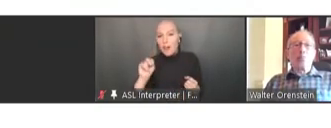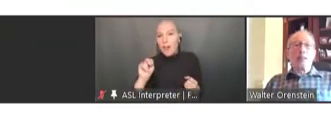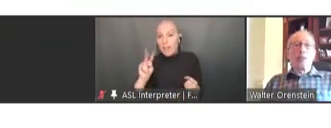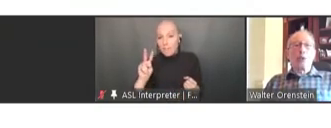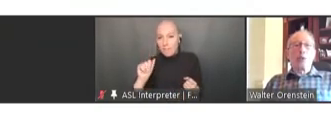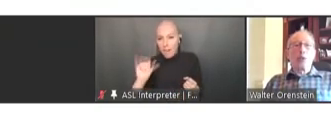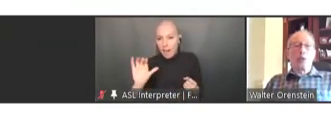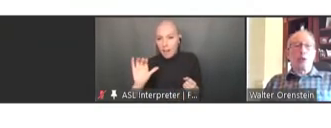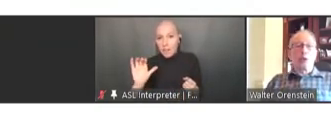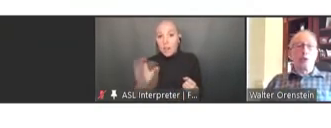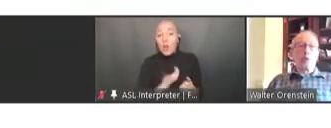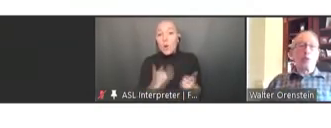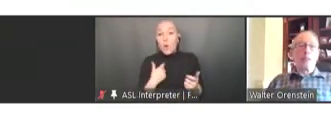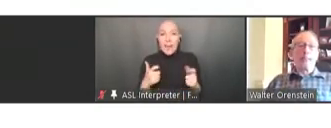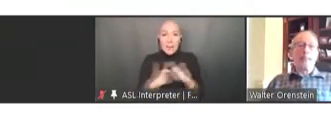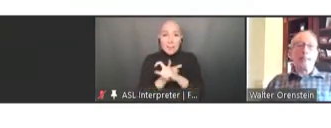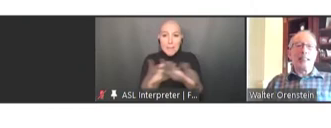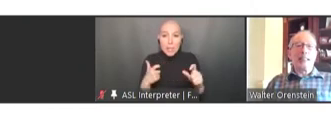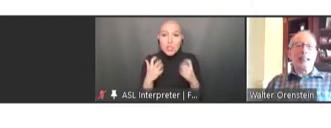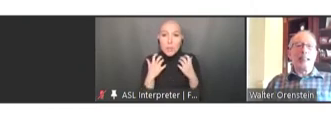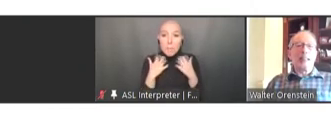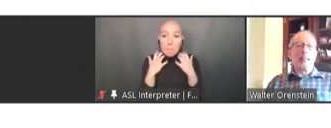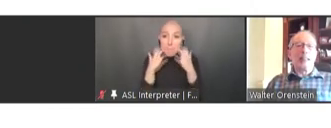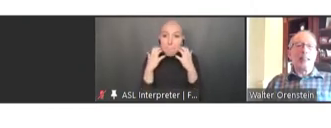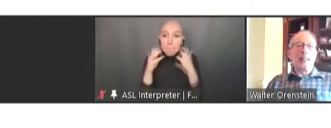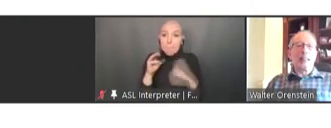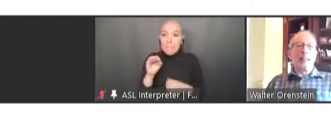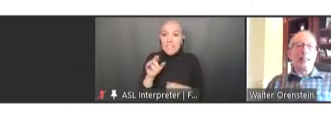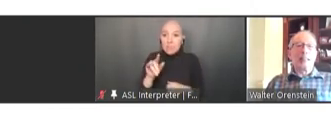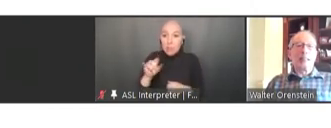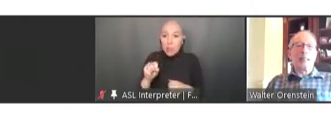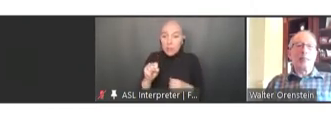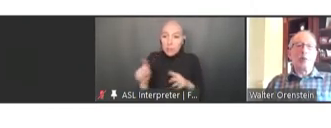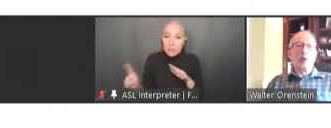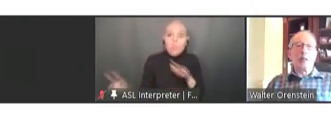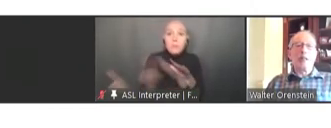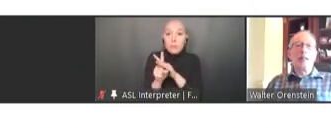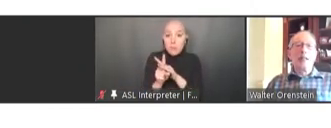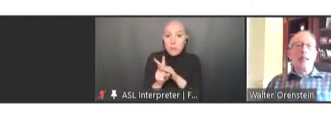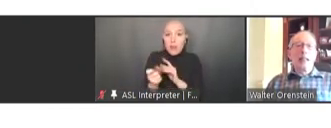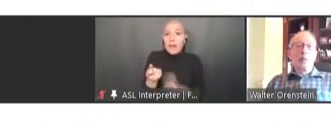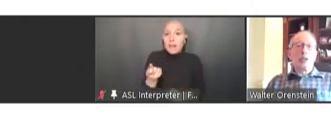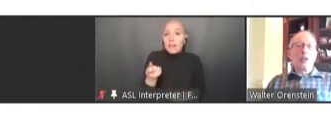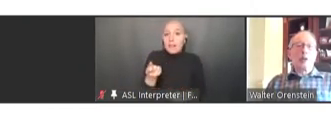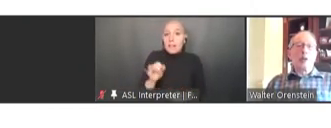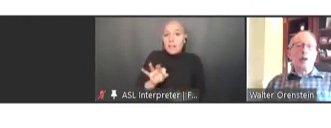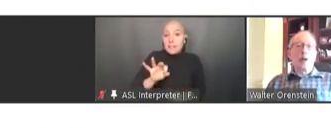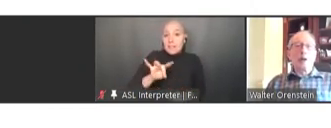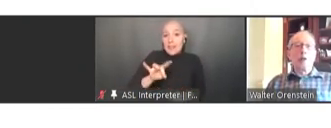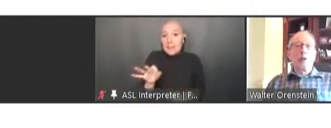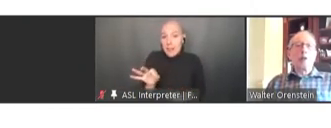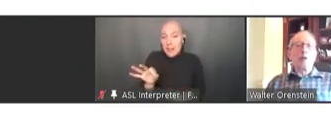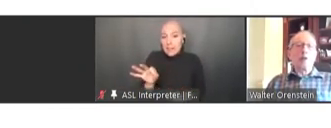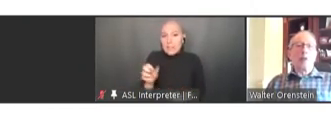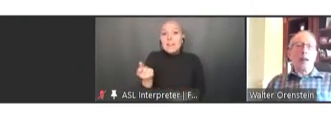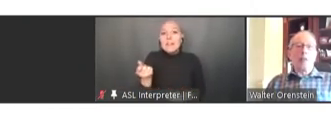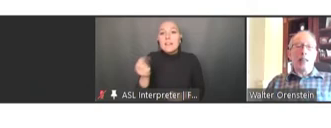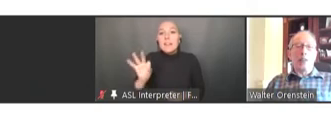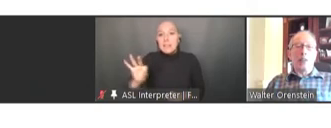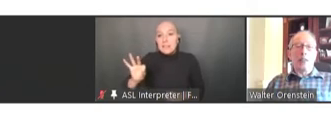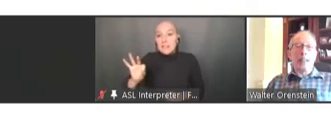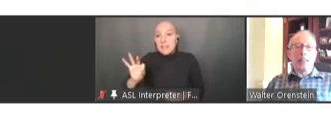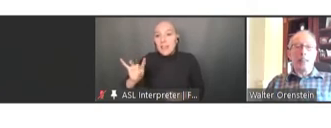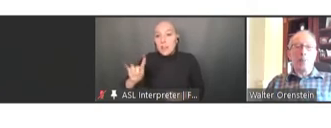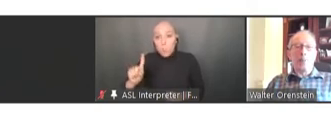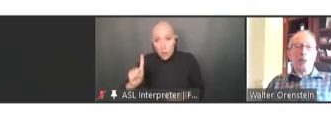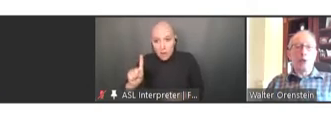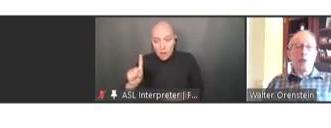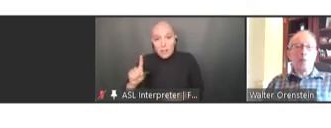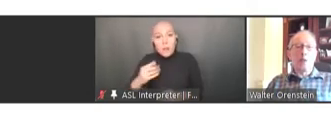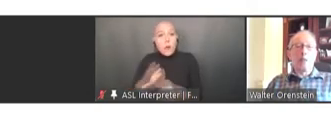measles resurgence between 1989 and 1991 in which there were over 55,000 cases of measles reported,